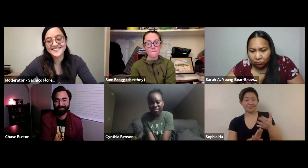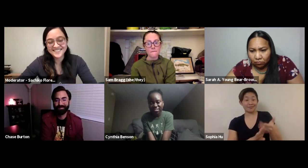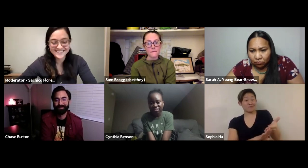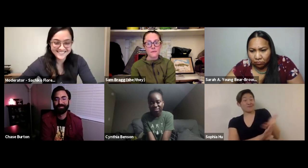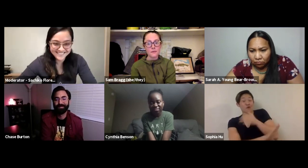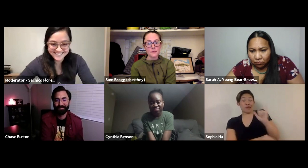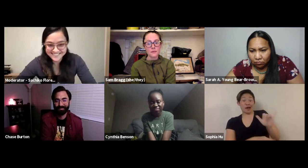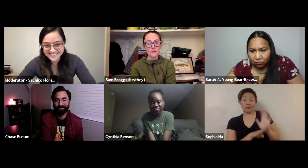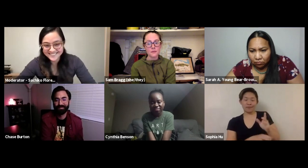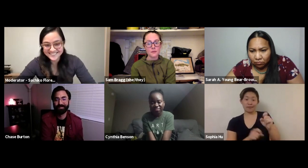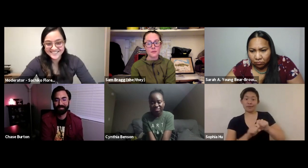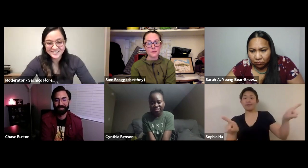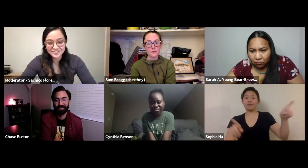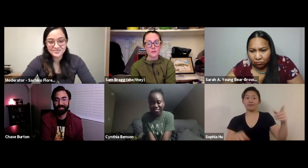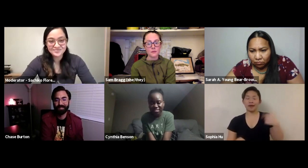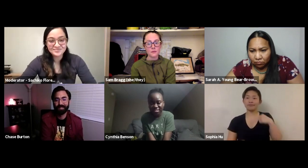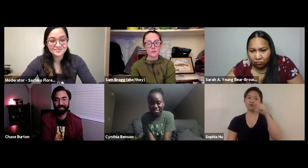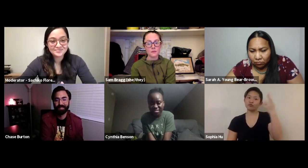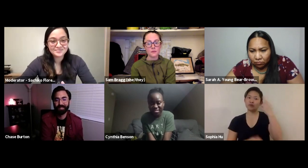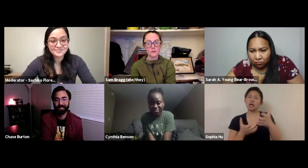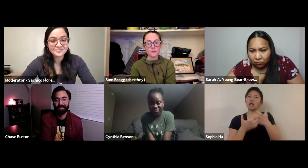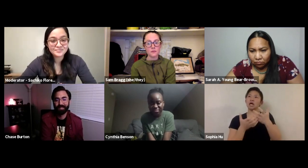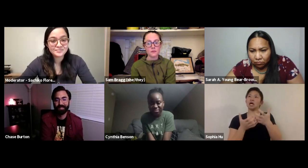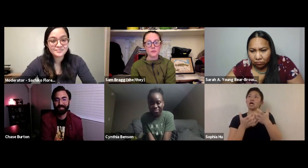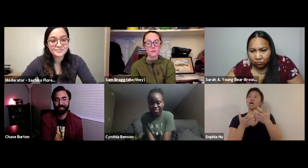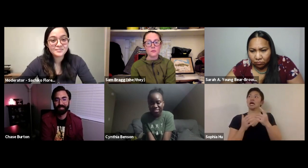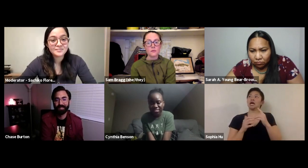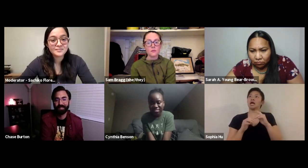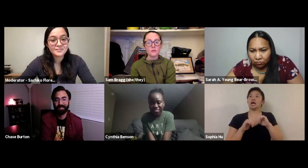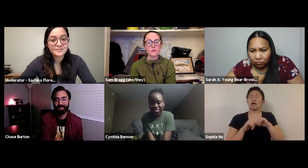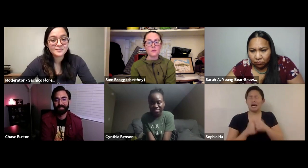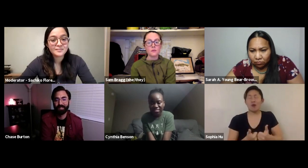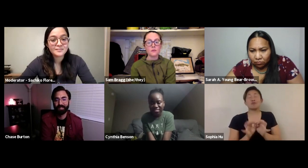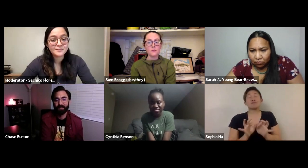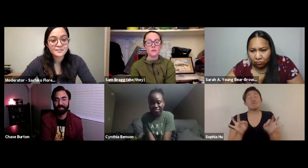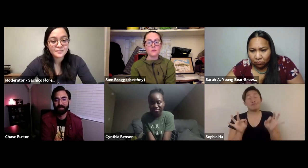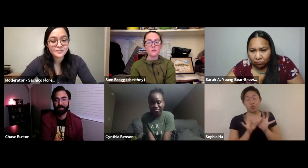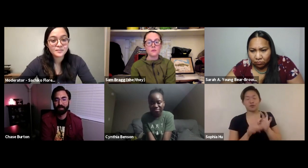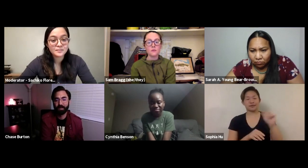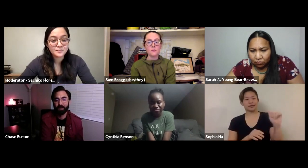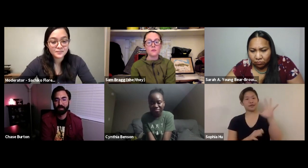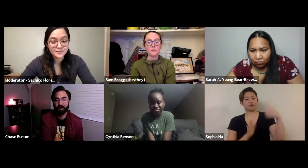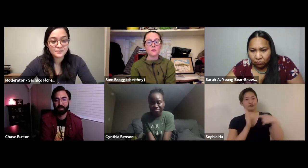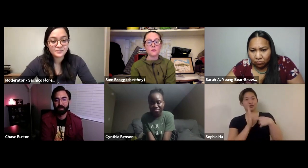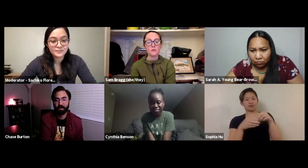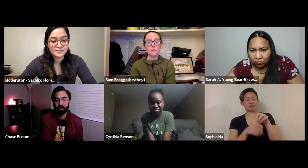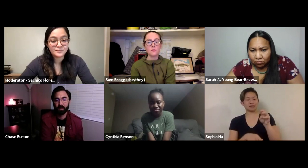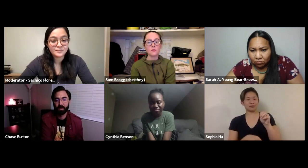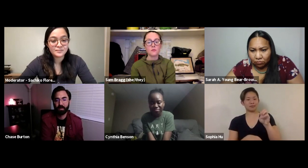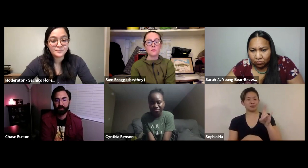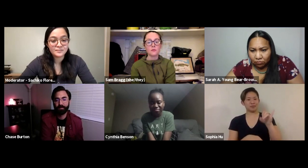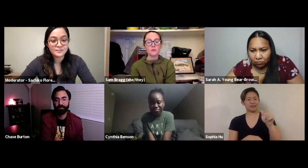the movie Crazy Rich Asians, before that movie came out I didn't realize how important it